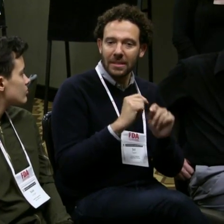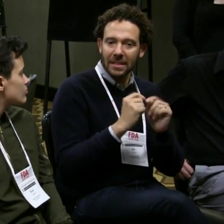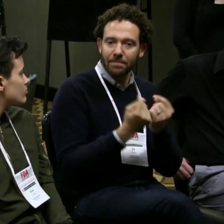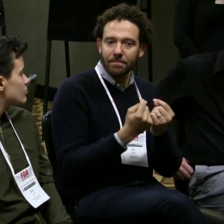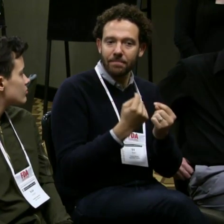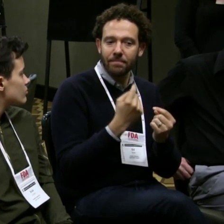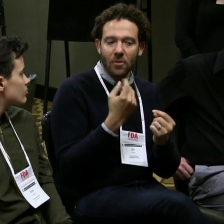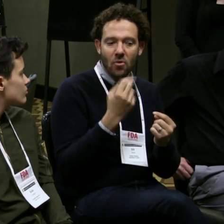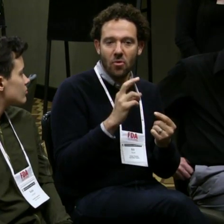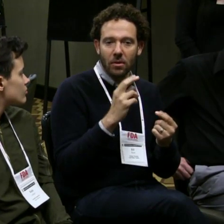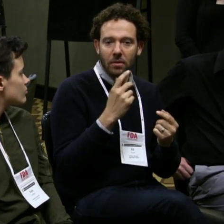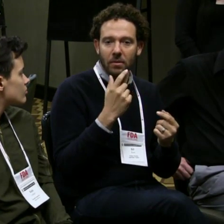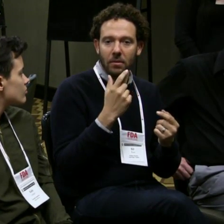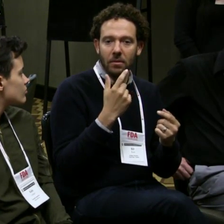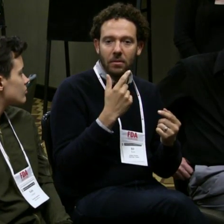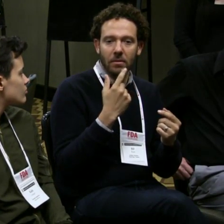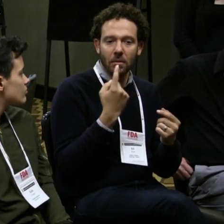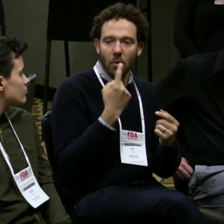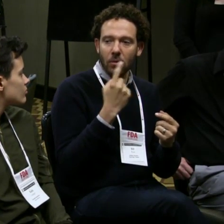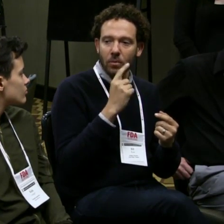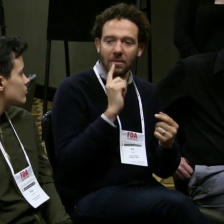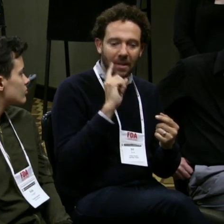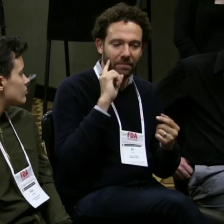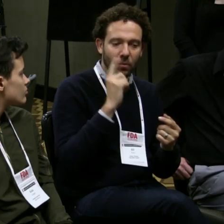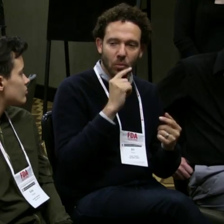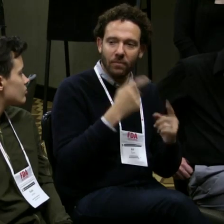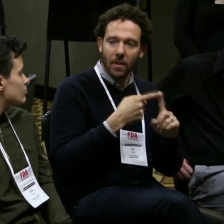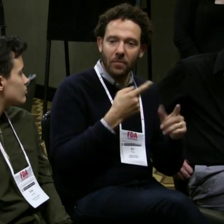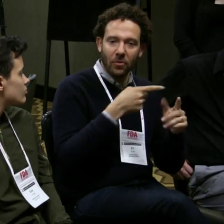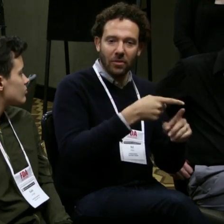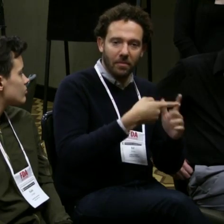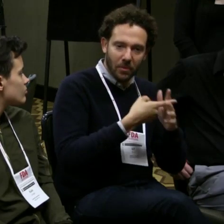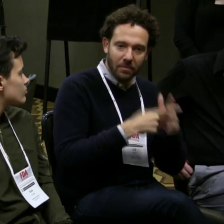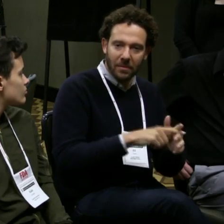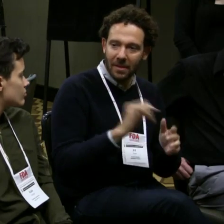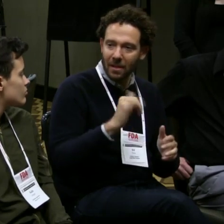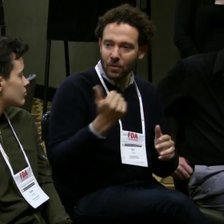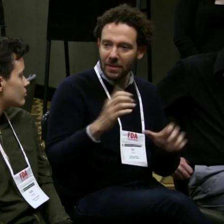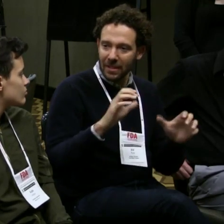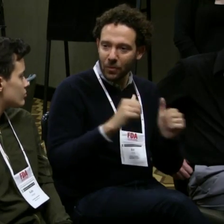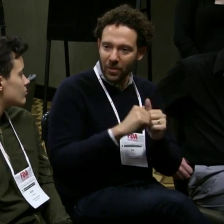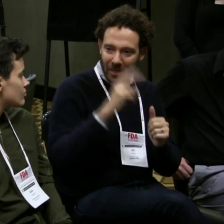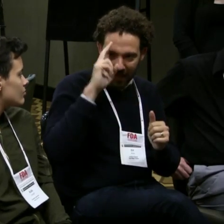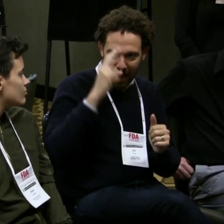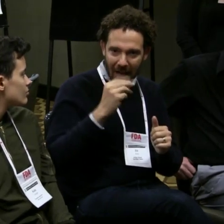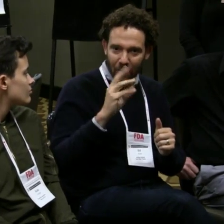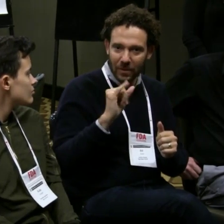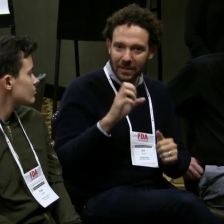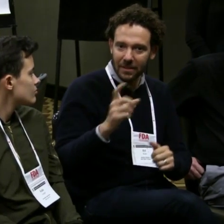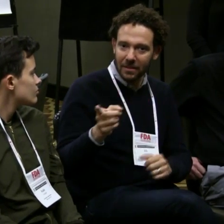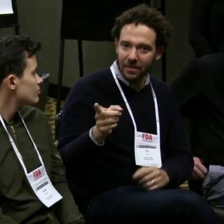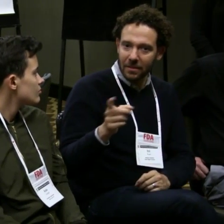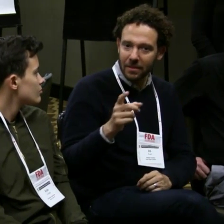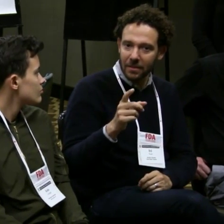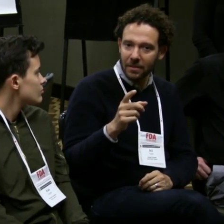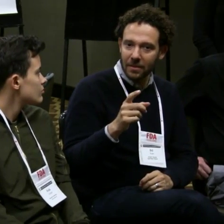is to have a deaf member of the production team or someone who is deaf from the beginning.